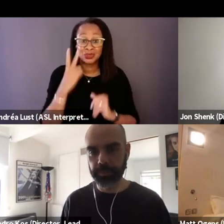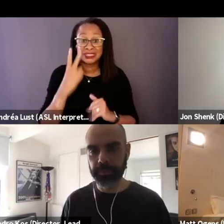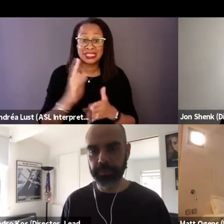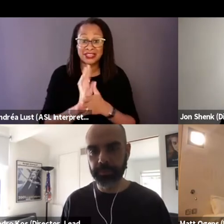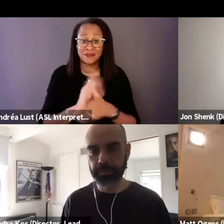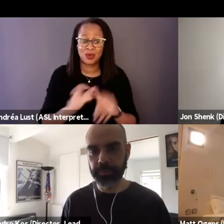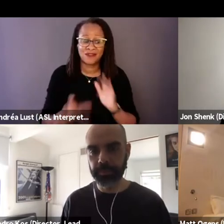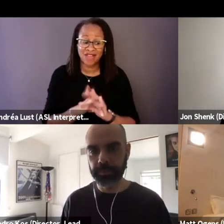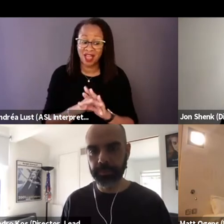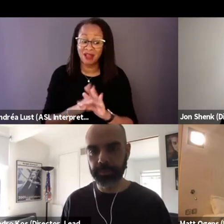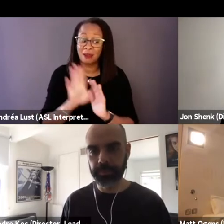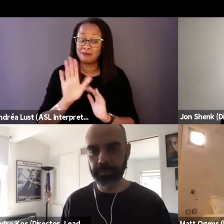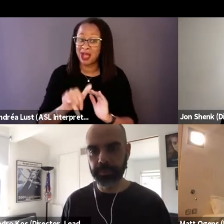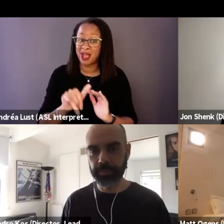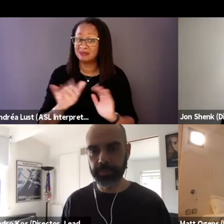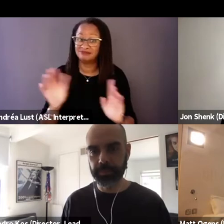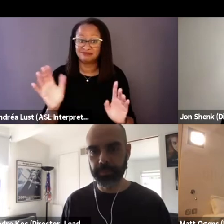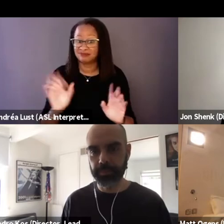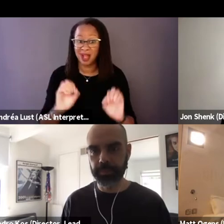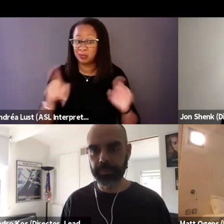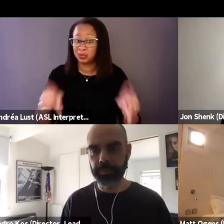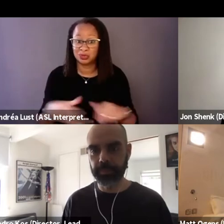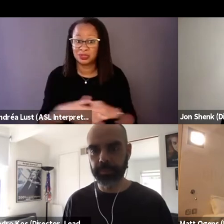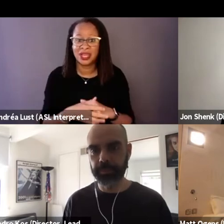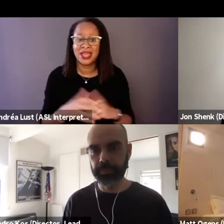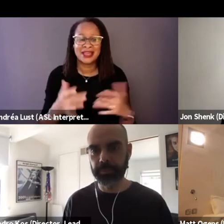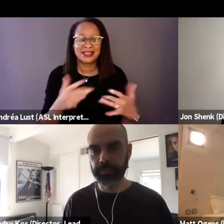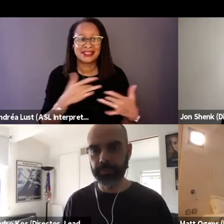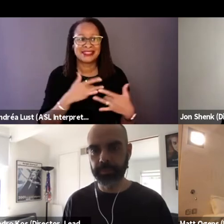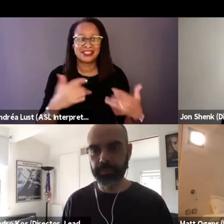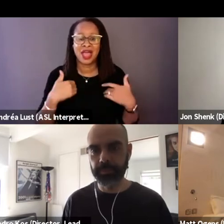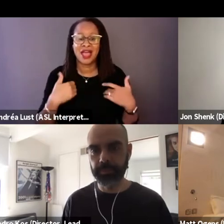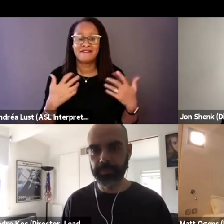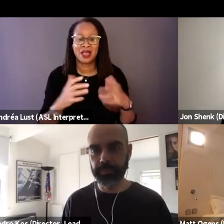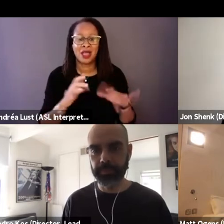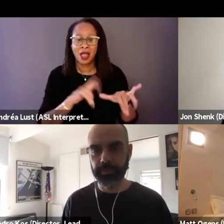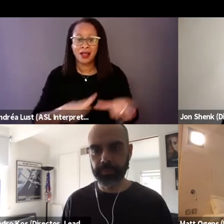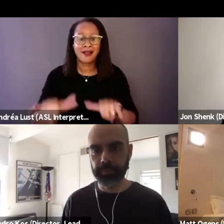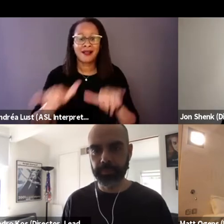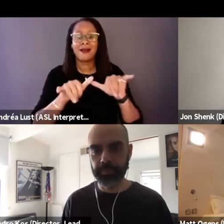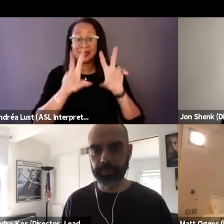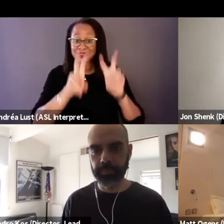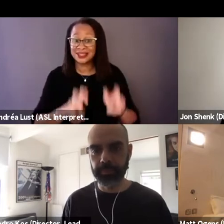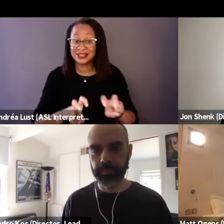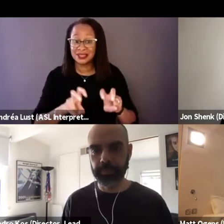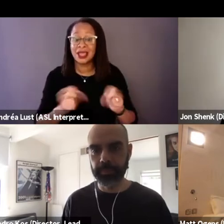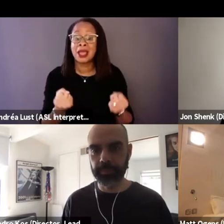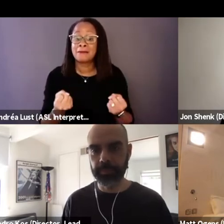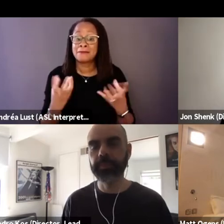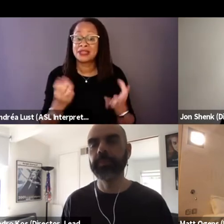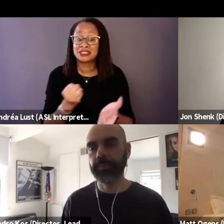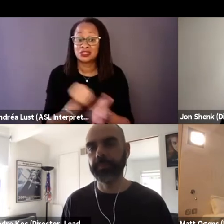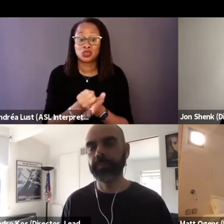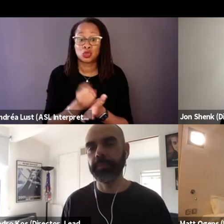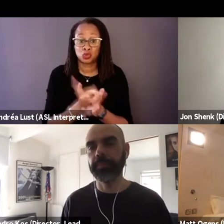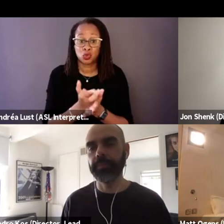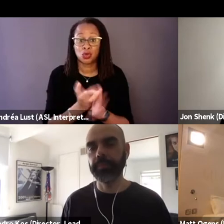It turns out that there's kind of a assessment that many social groups that are working on